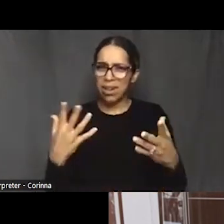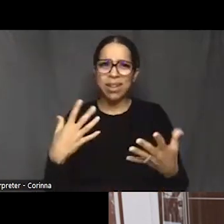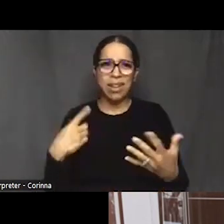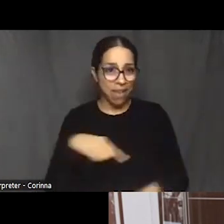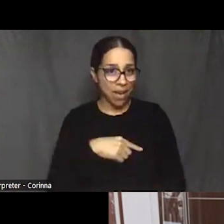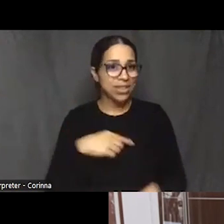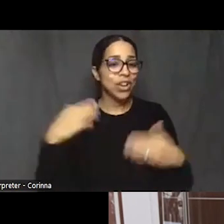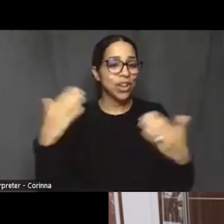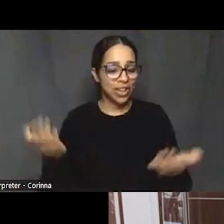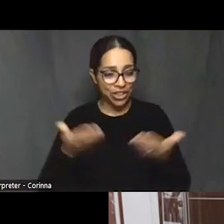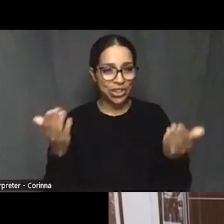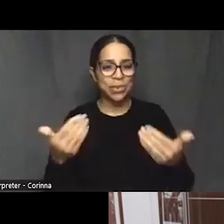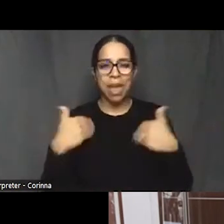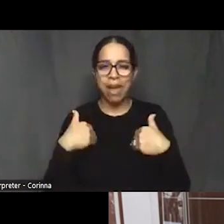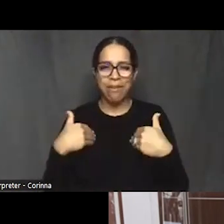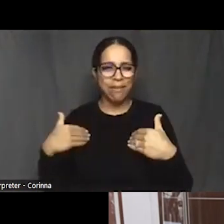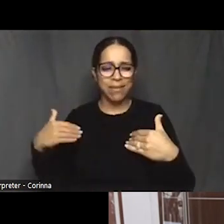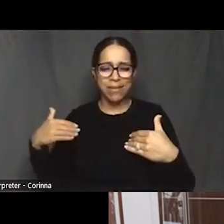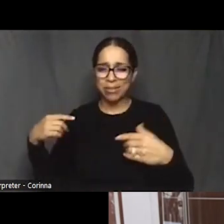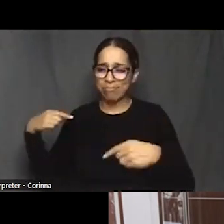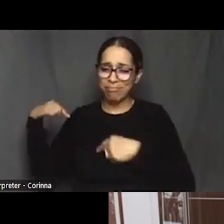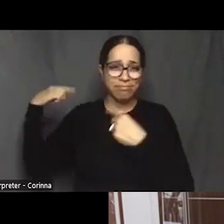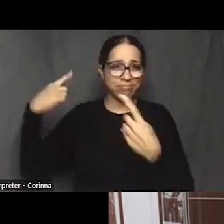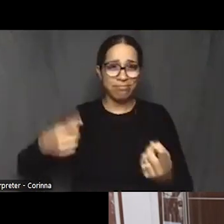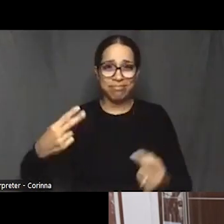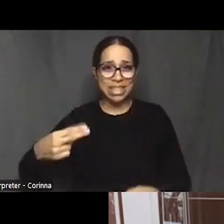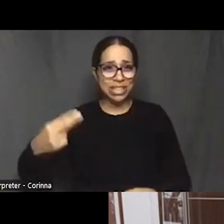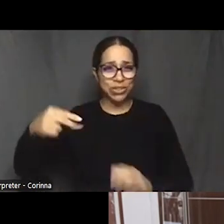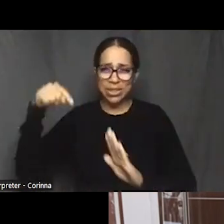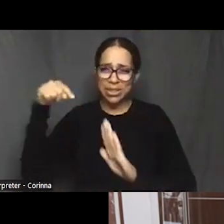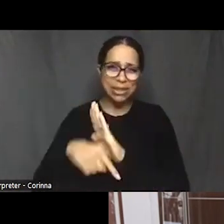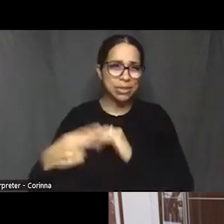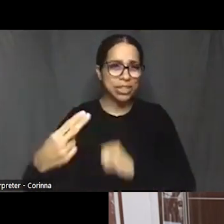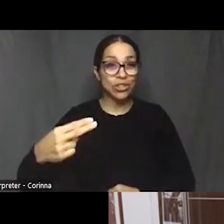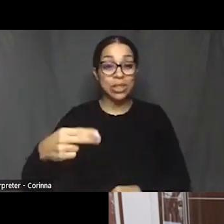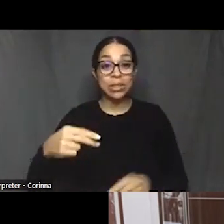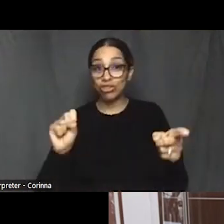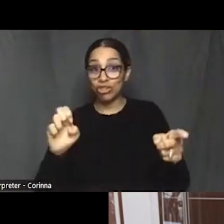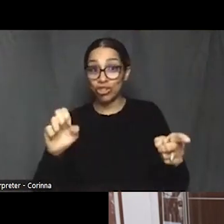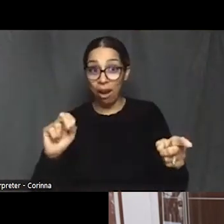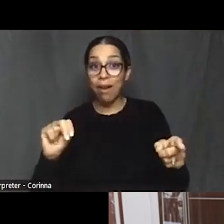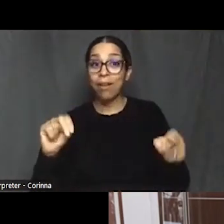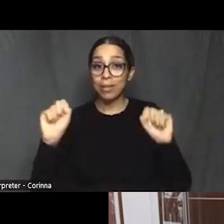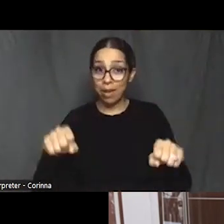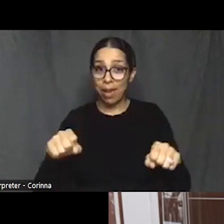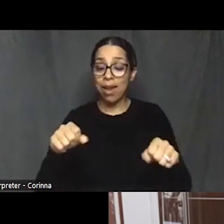Sean can get into families in Baltimore who have really shaped this city.